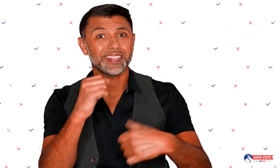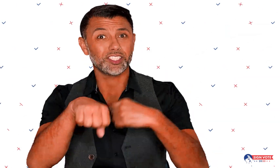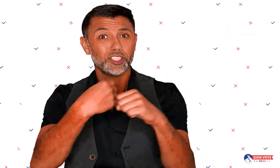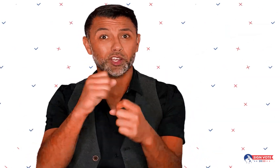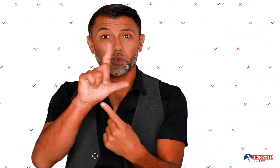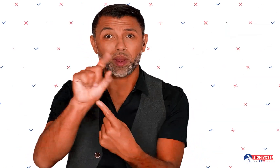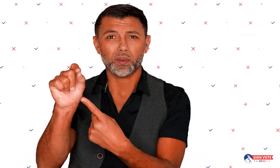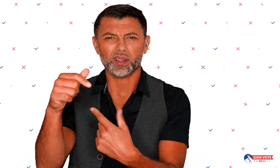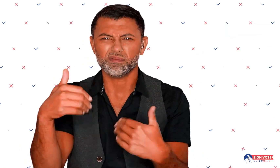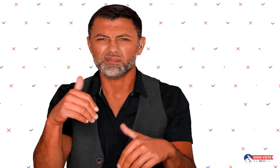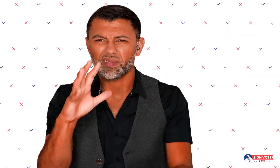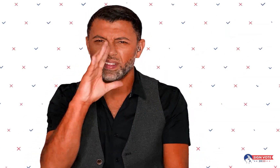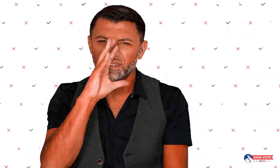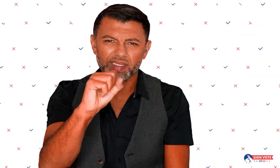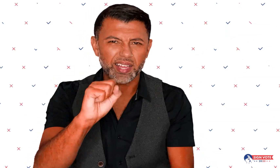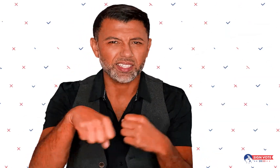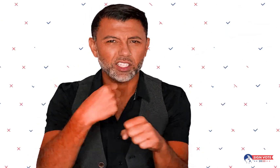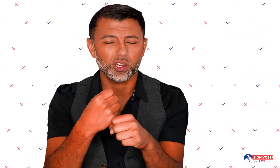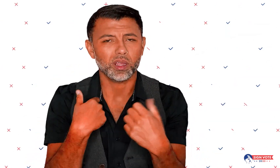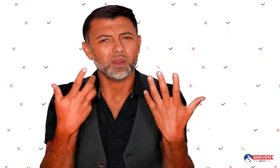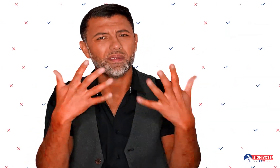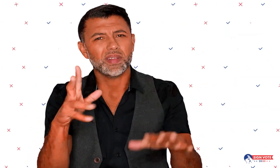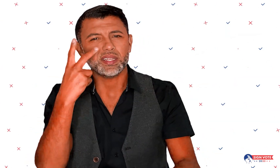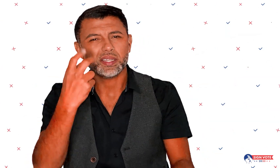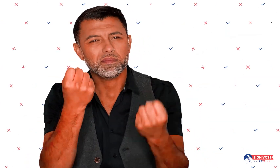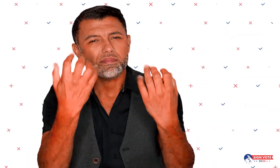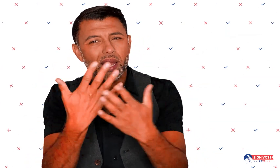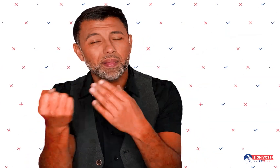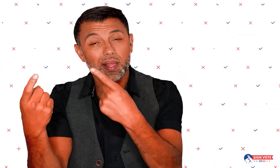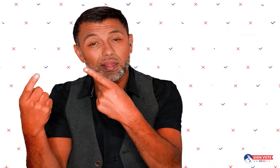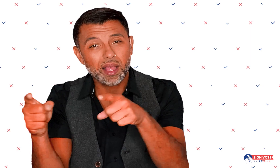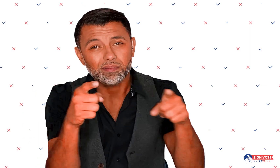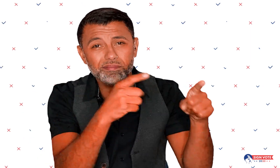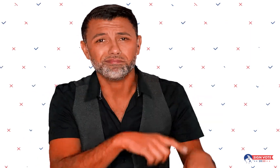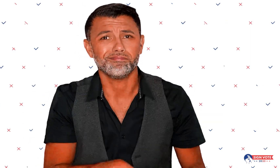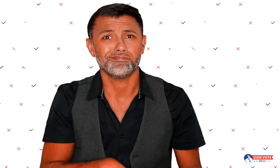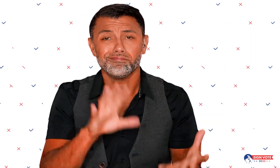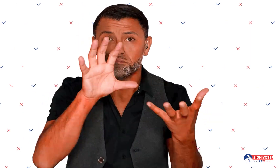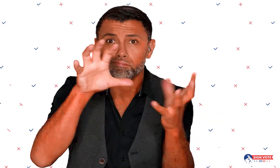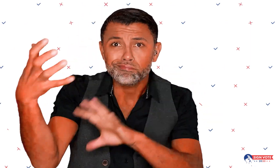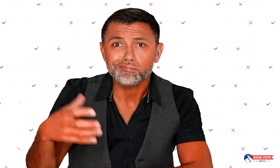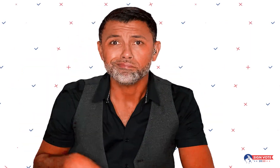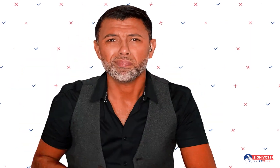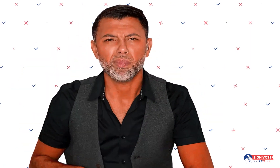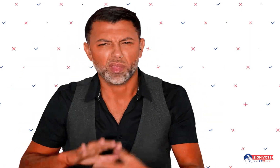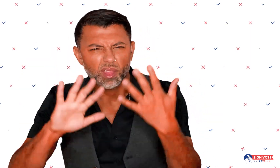2020 has been fascinating. Many things have happened this year that were disruptive,